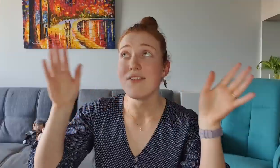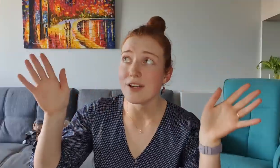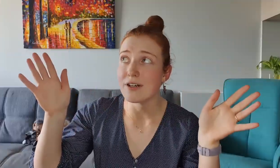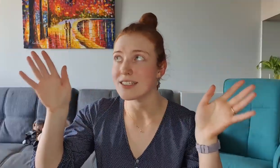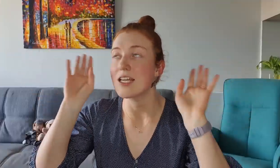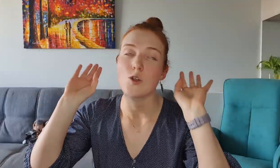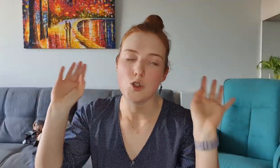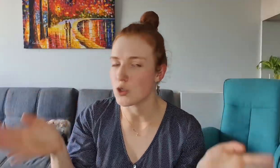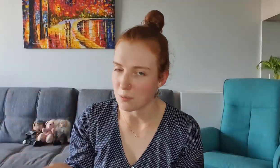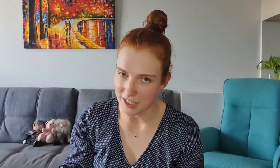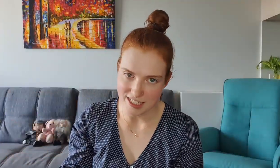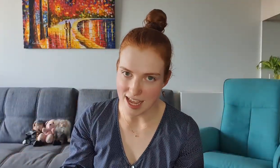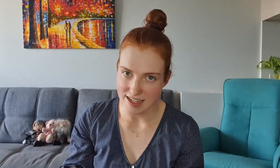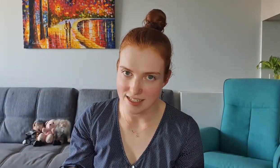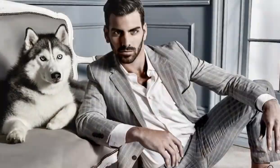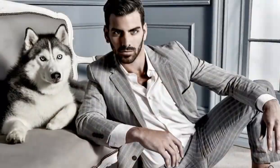Everyone's super excited